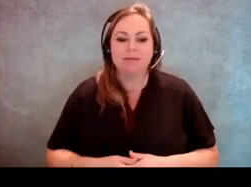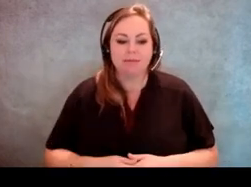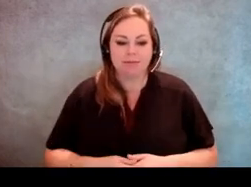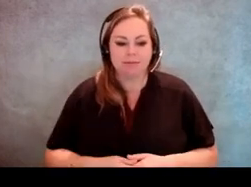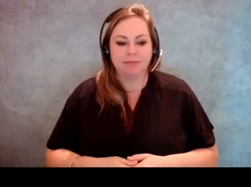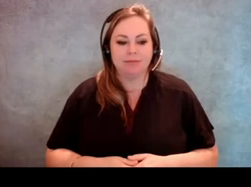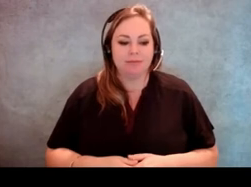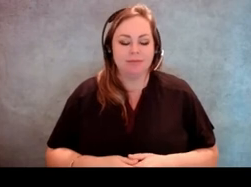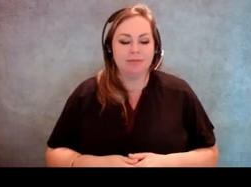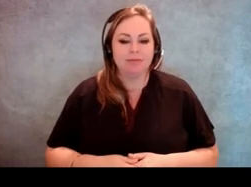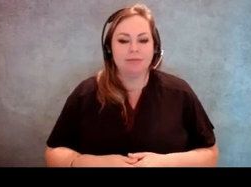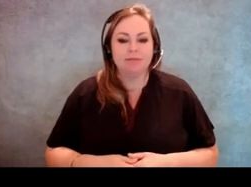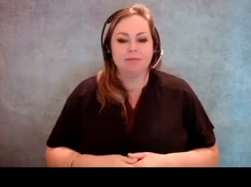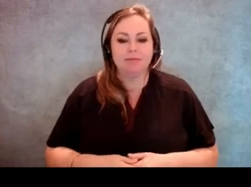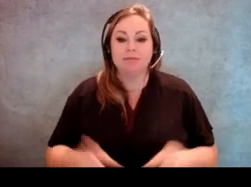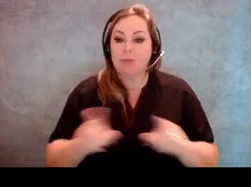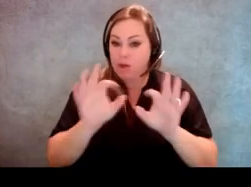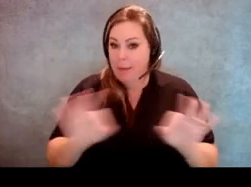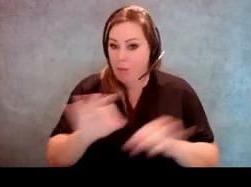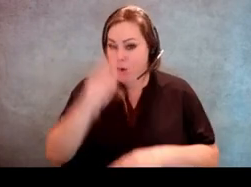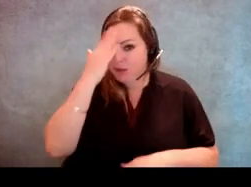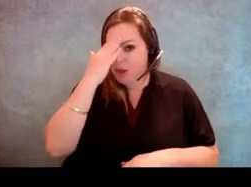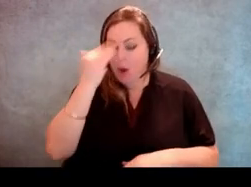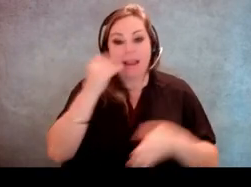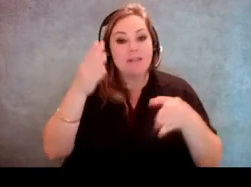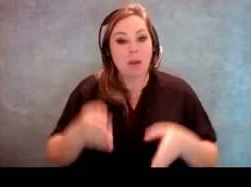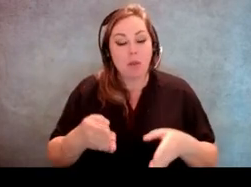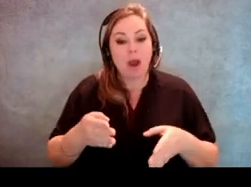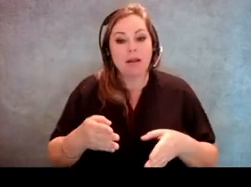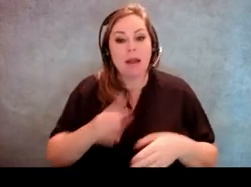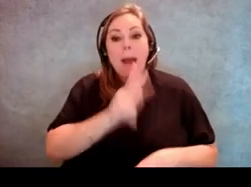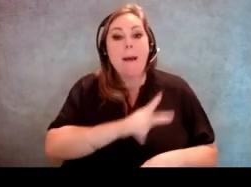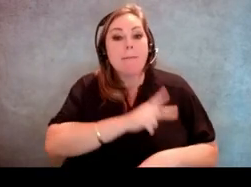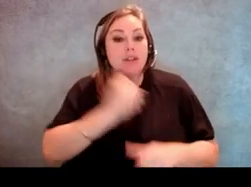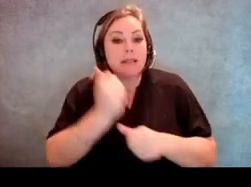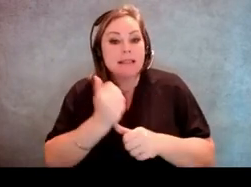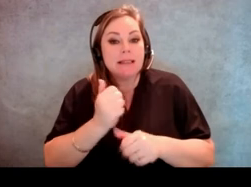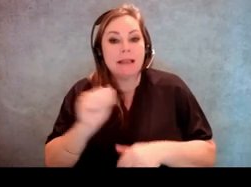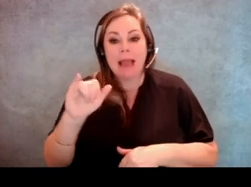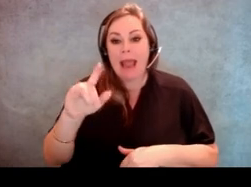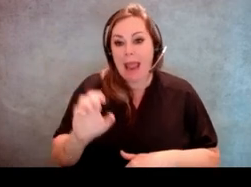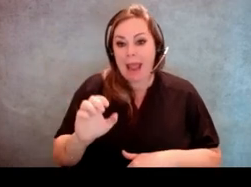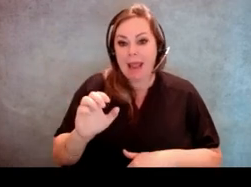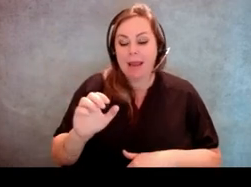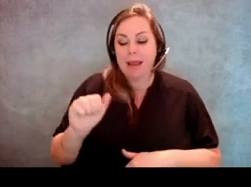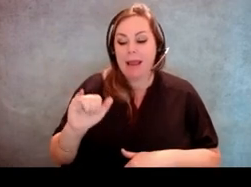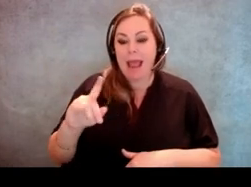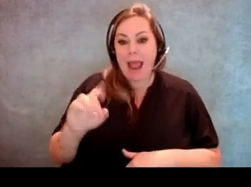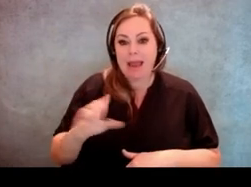Also important to note that if someone is a personal assistant or aid to a voter and they are conflicted about this